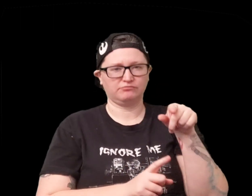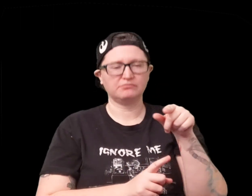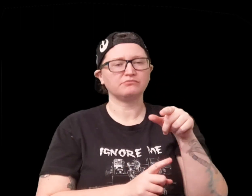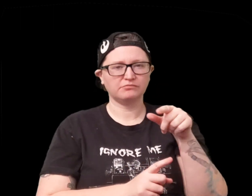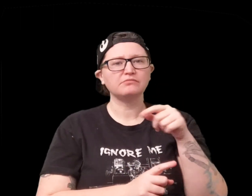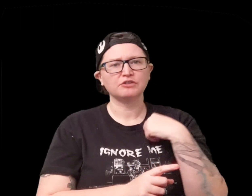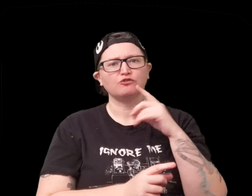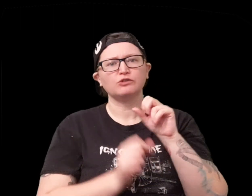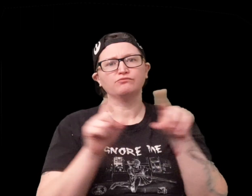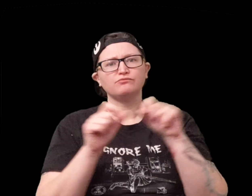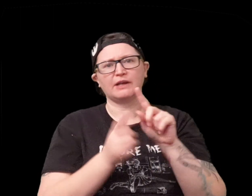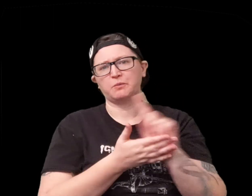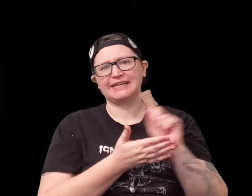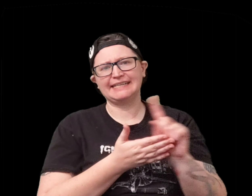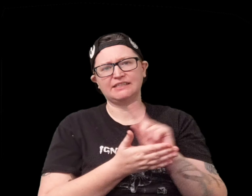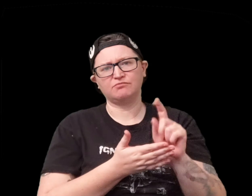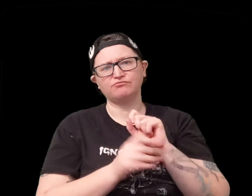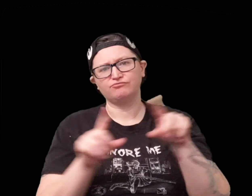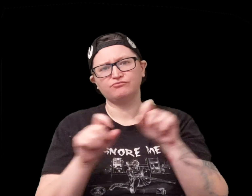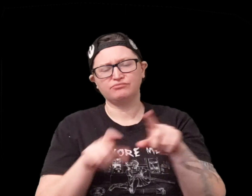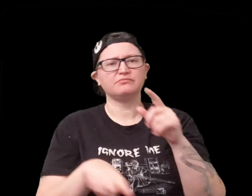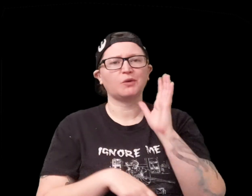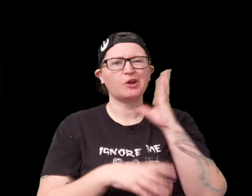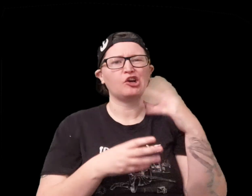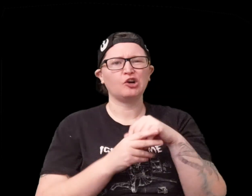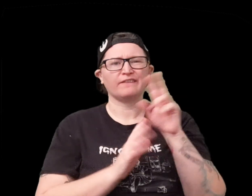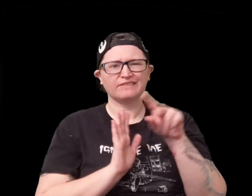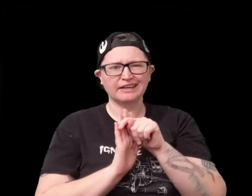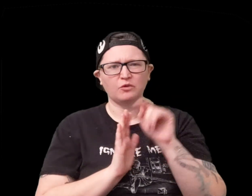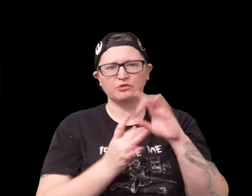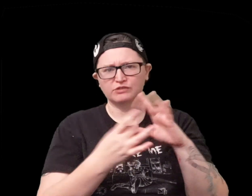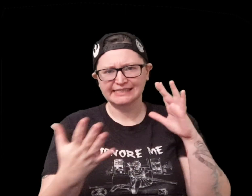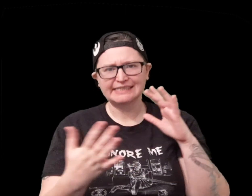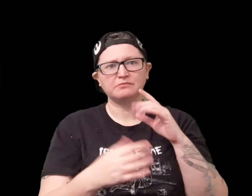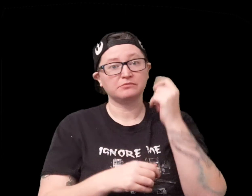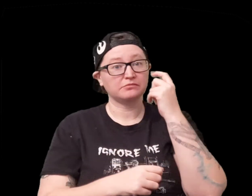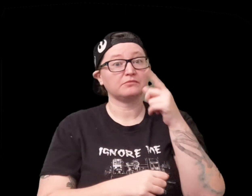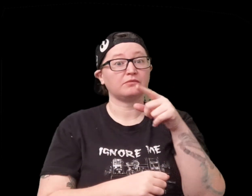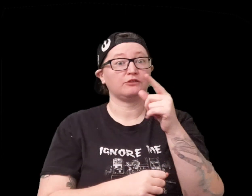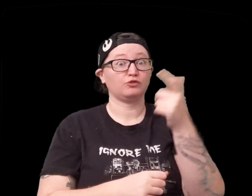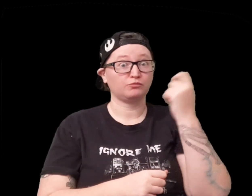substack so I send those out weekly and it will include a video release